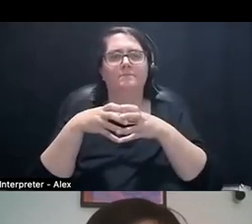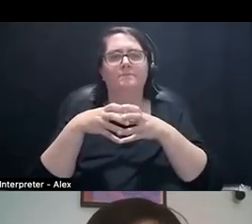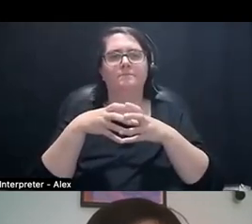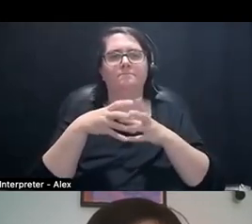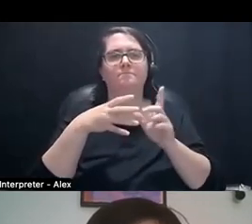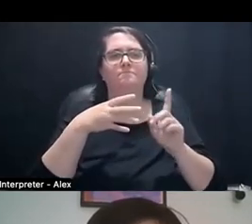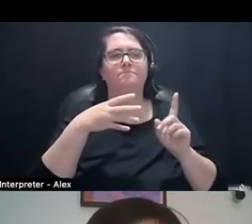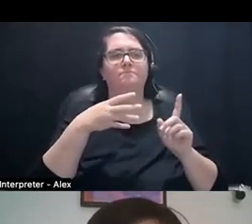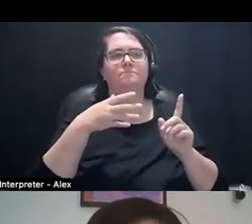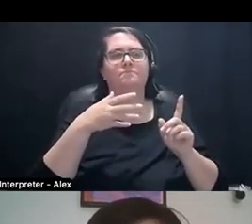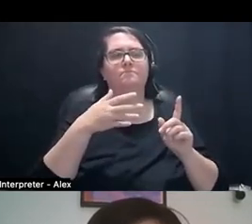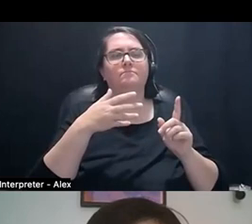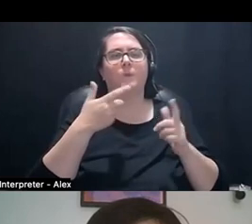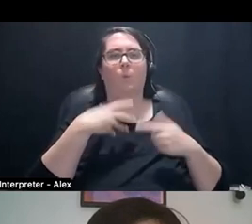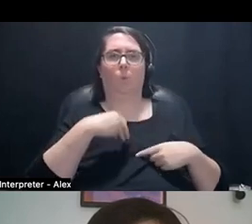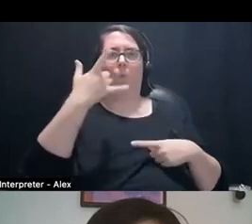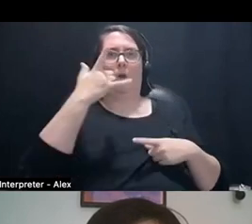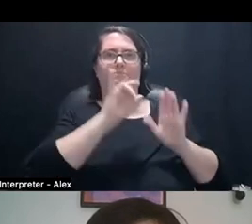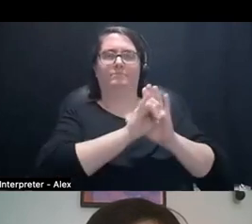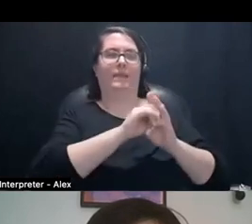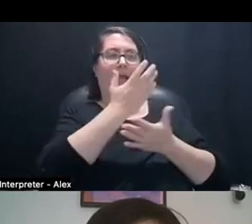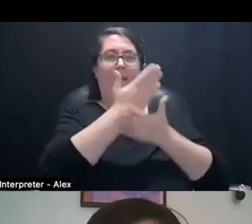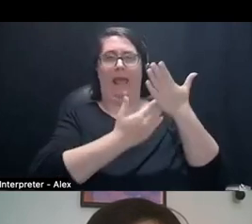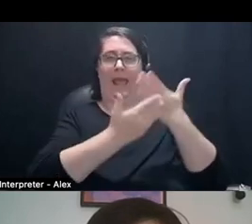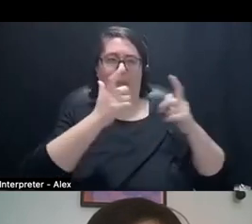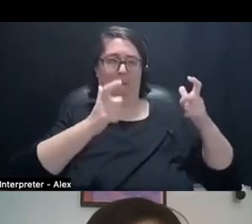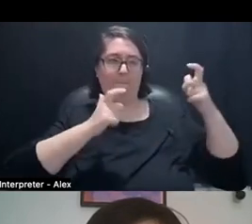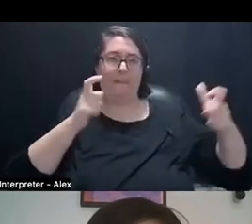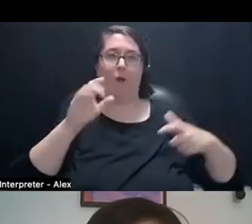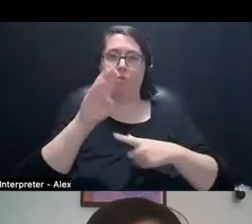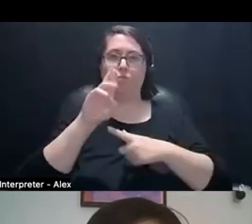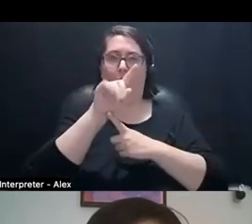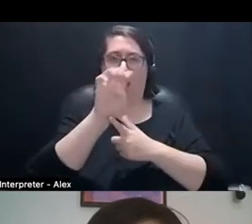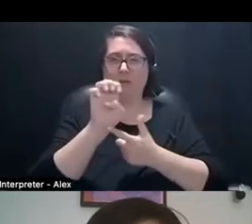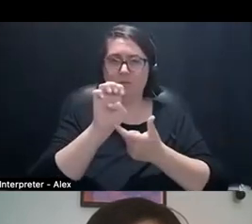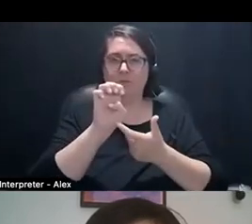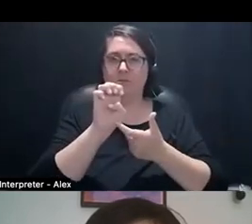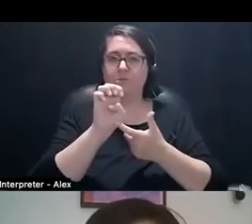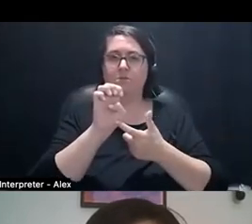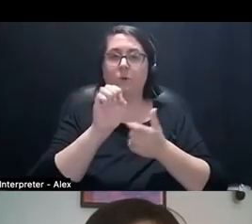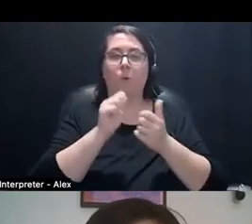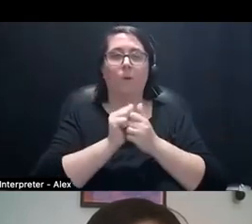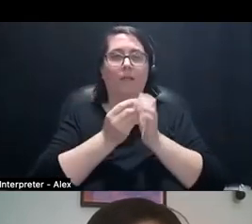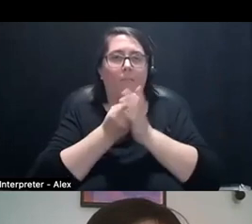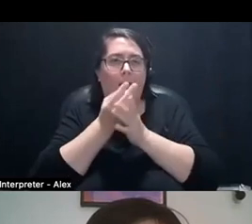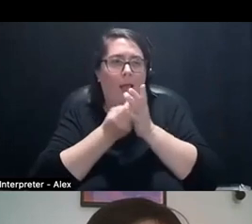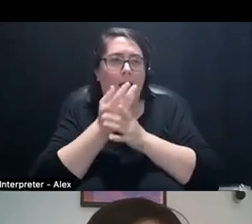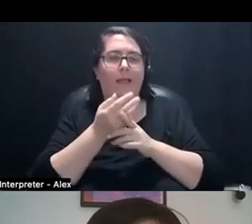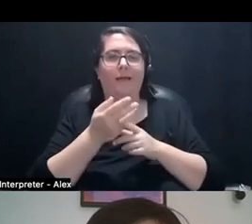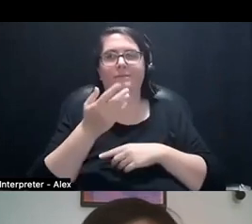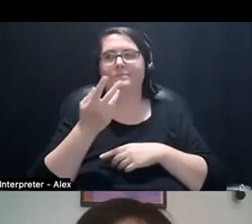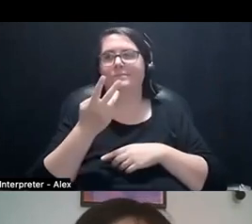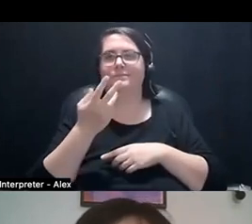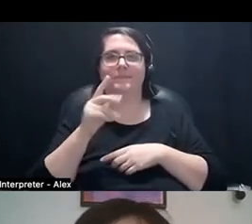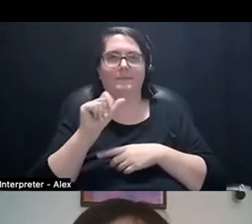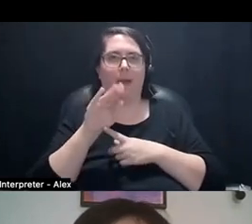like big hands made out of bronze that are essentially integrated with plant life like tobacco plants